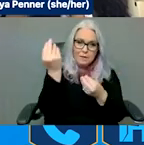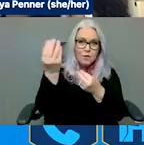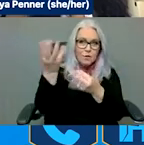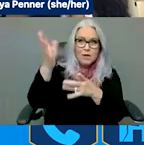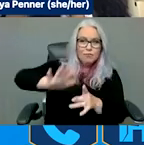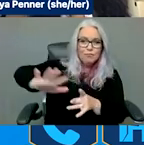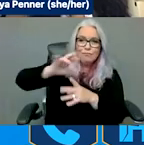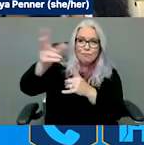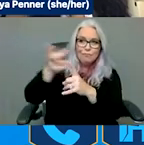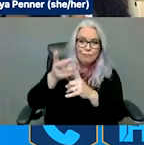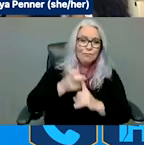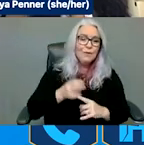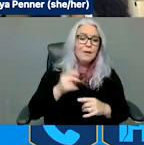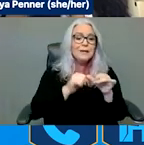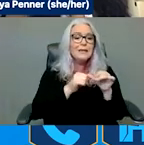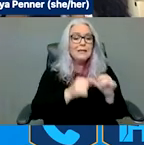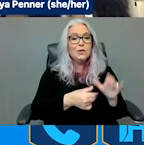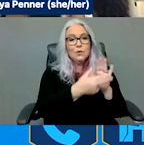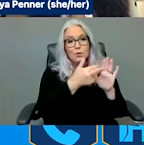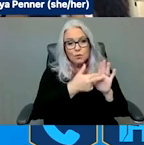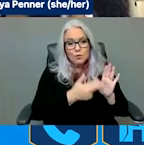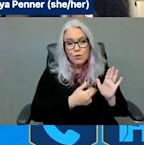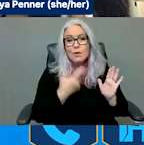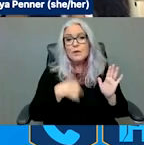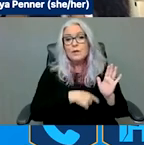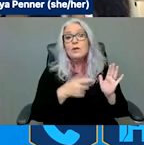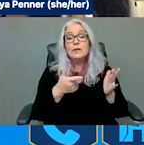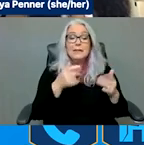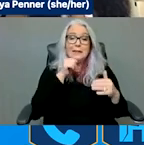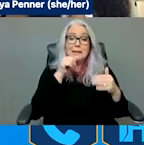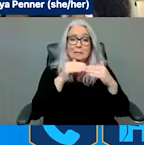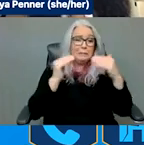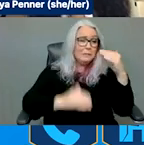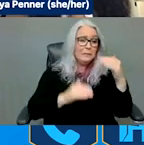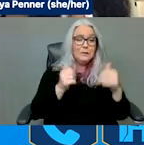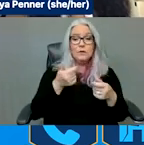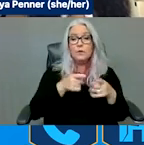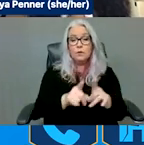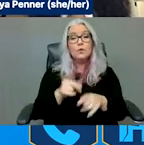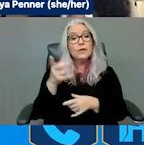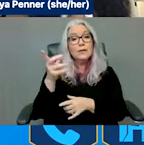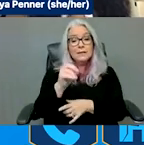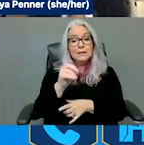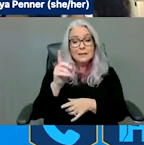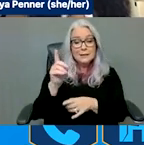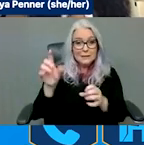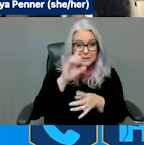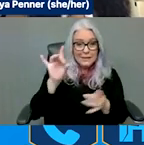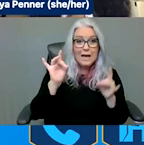disproportionate impact throughout disasters and emergencies. And as I mentioned, our disability and disaster